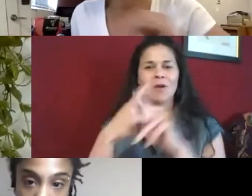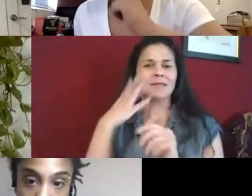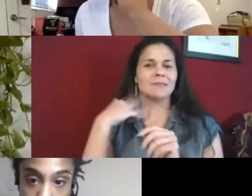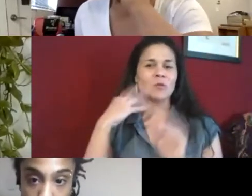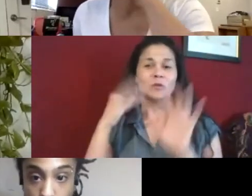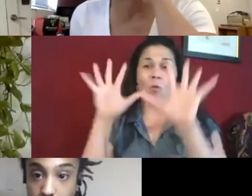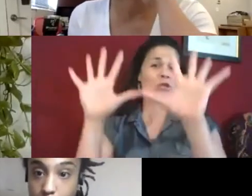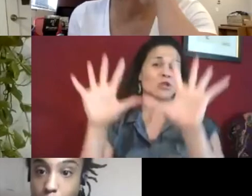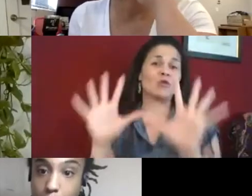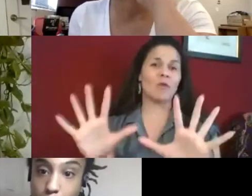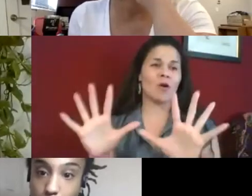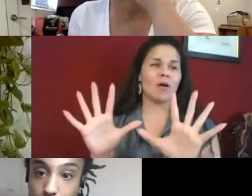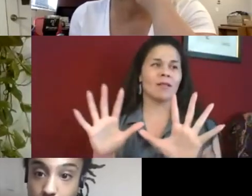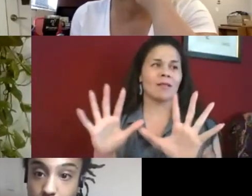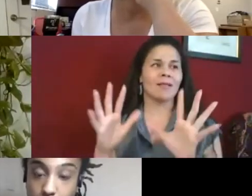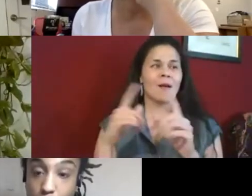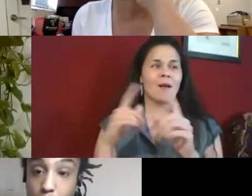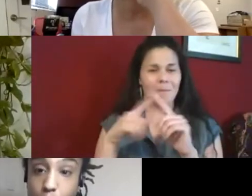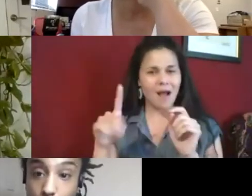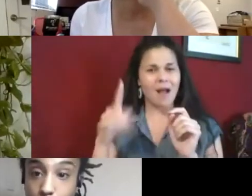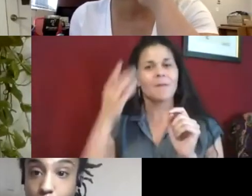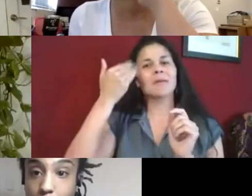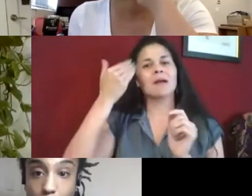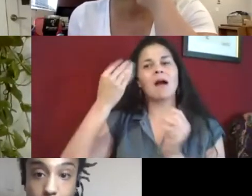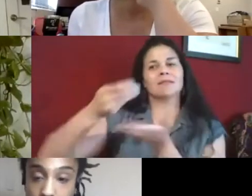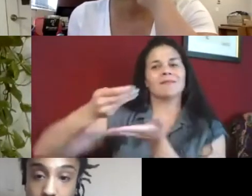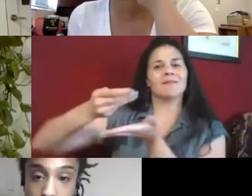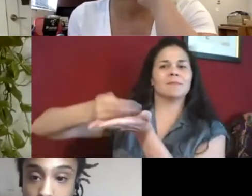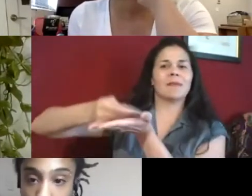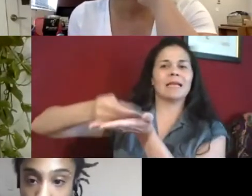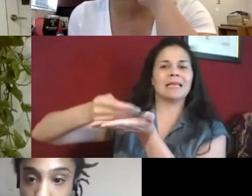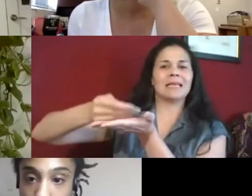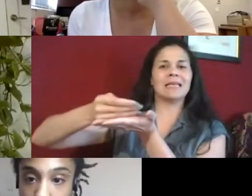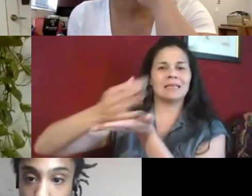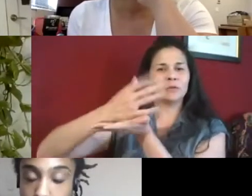we were able to do it through Zoom, which, that experience is wonderful, but